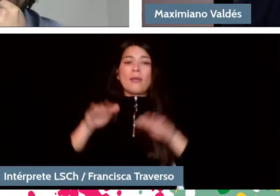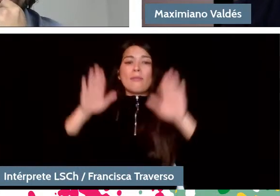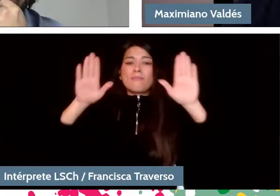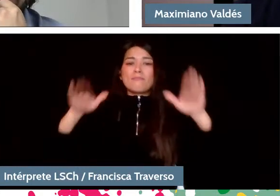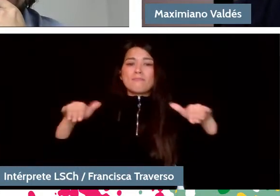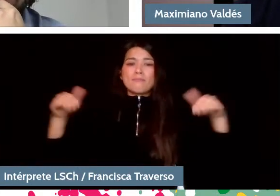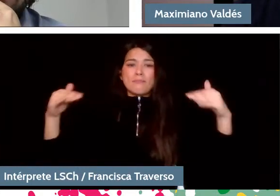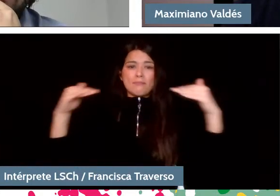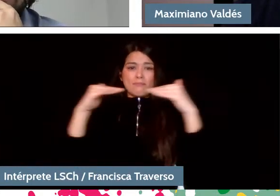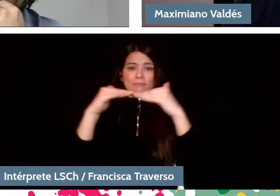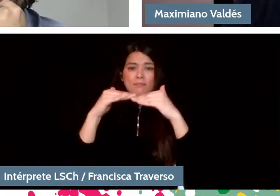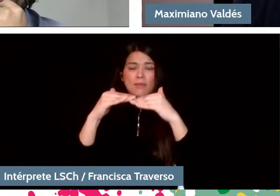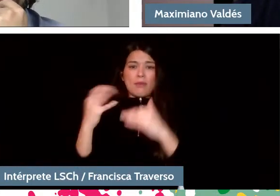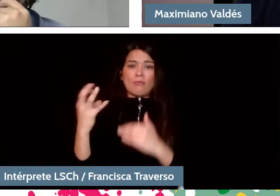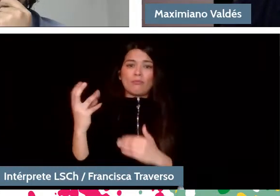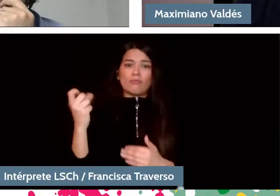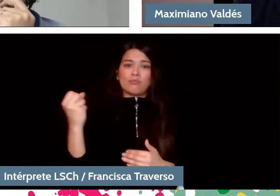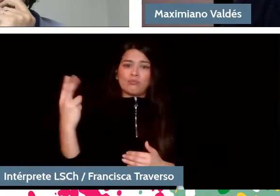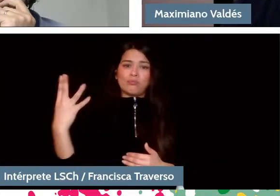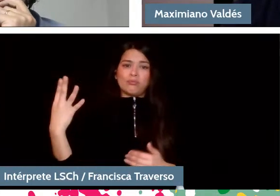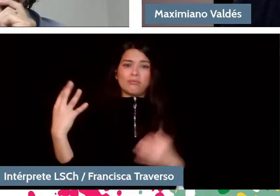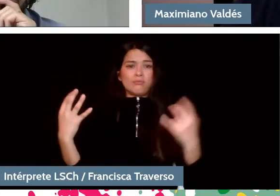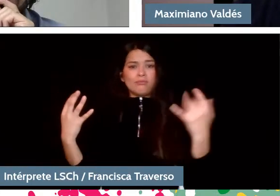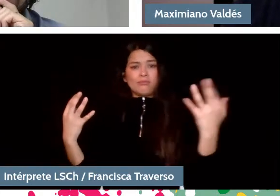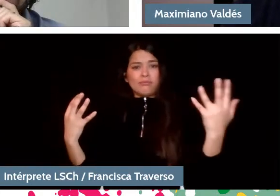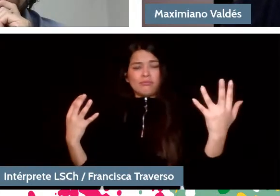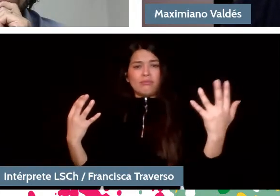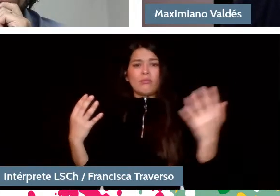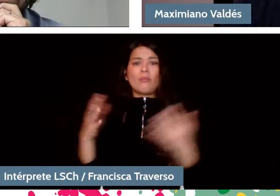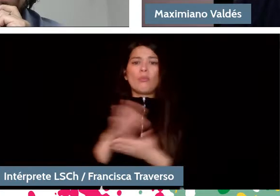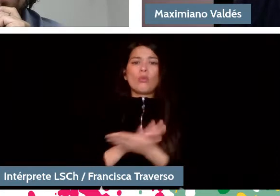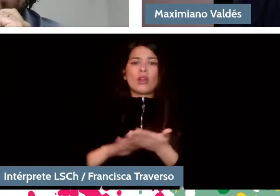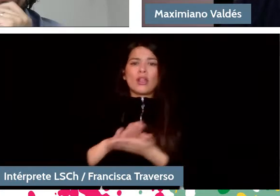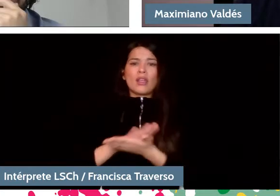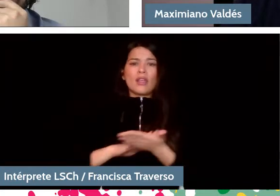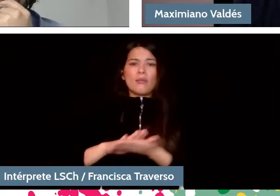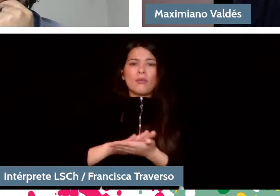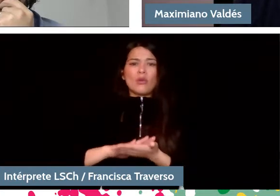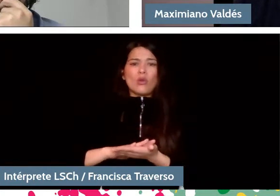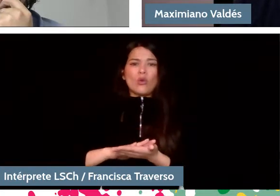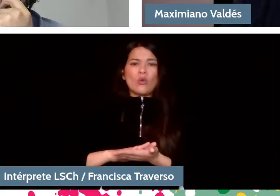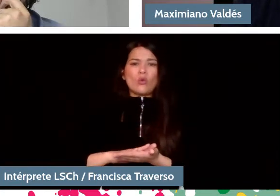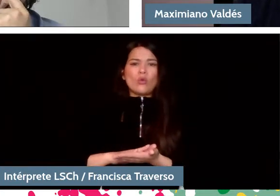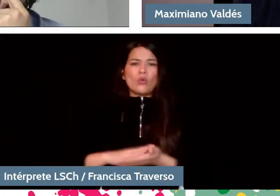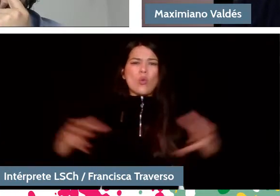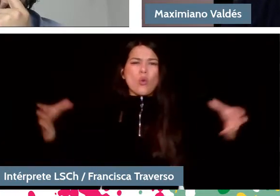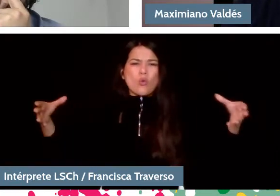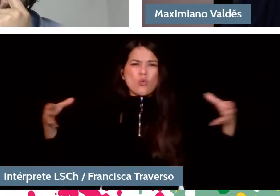Therefore, a large symphony, for example, Mahler's sixth, which has many wind instruments,